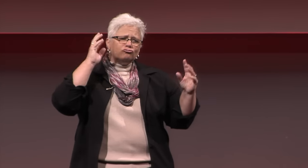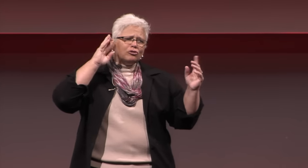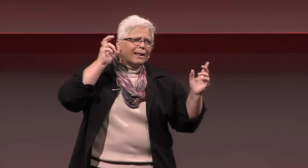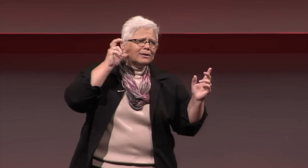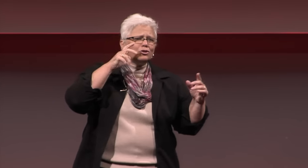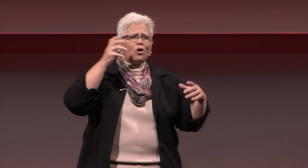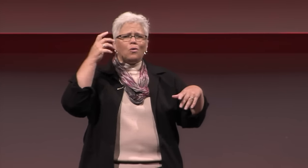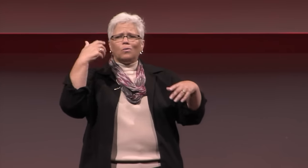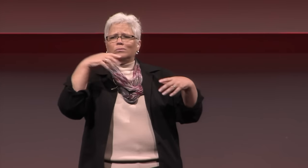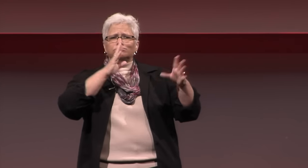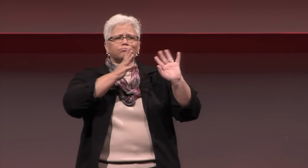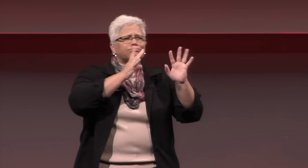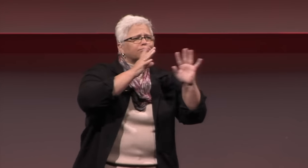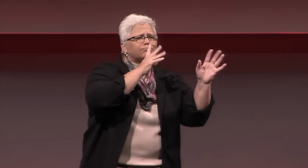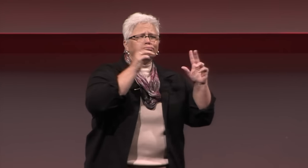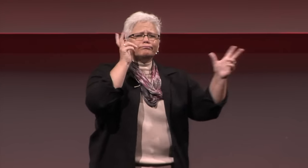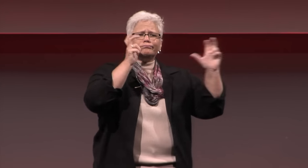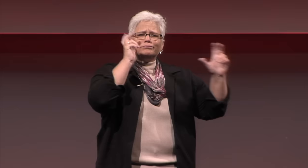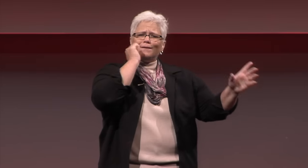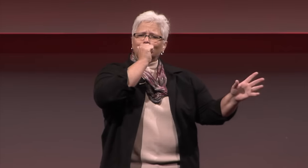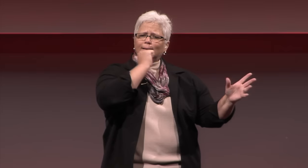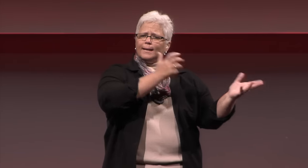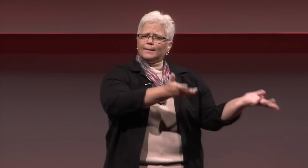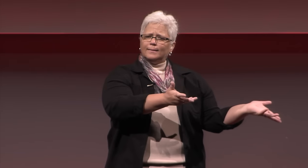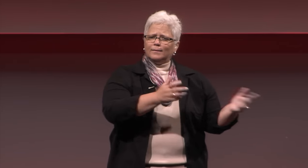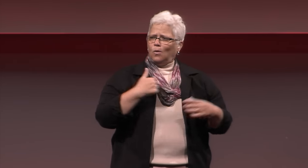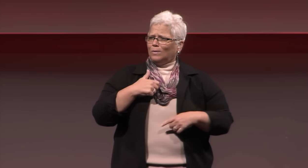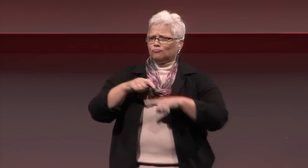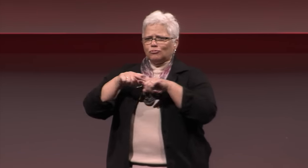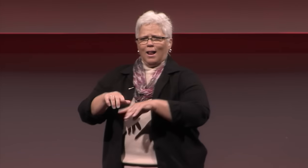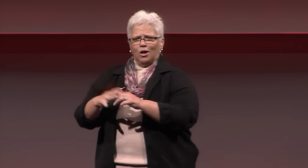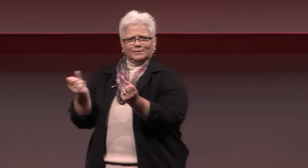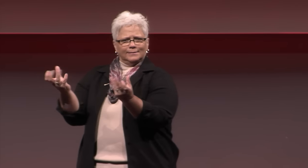you, typically, can hear the radio or talk amongst yourselves to get news and information